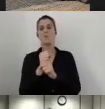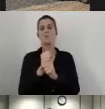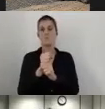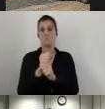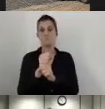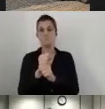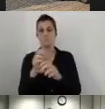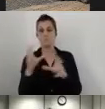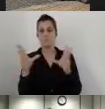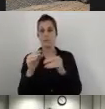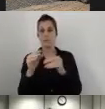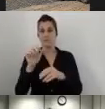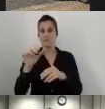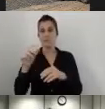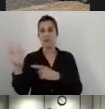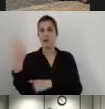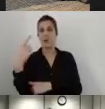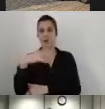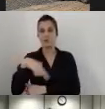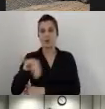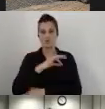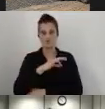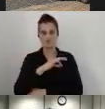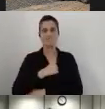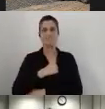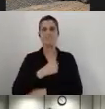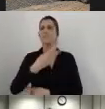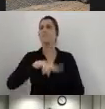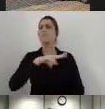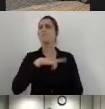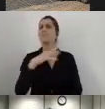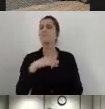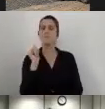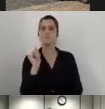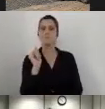My responsibility here is to be responsible for everything